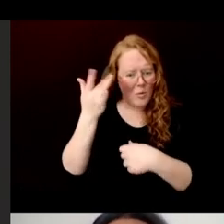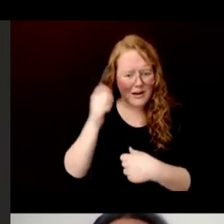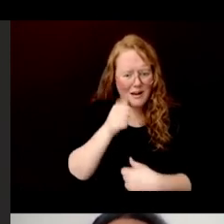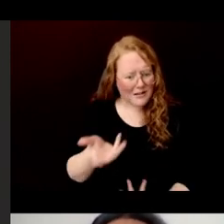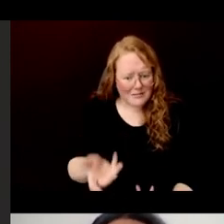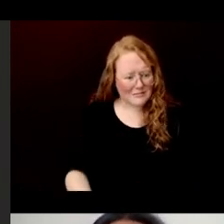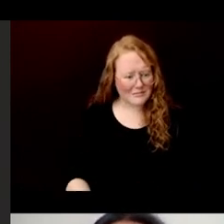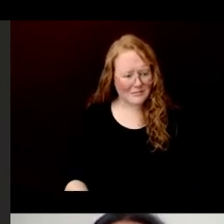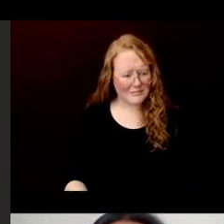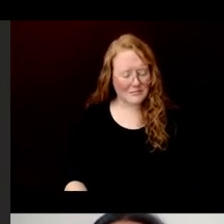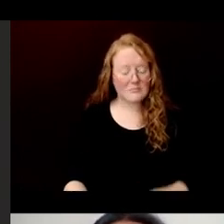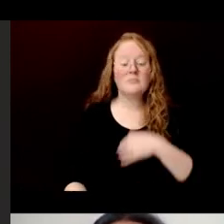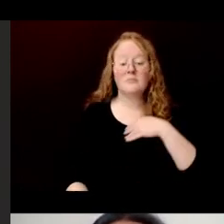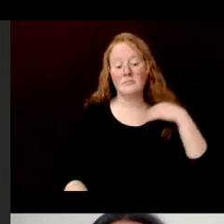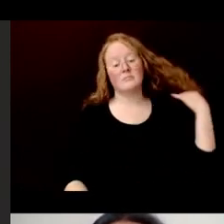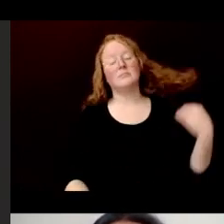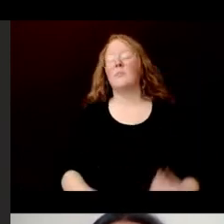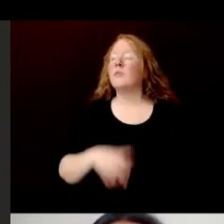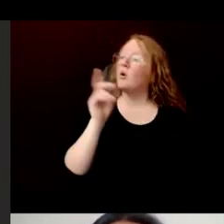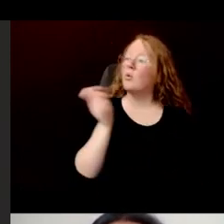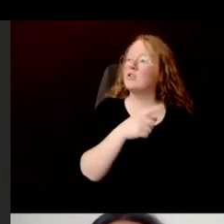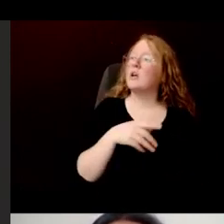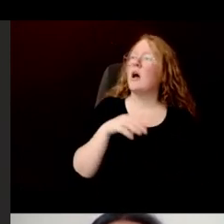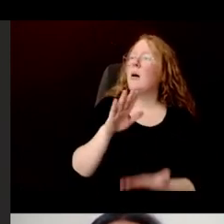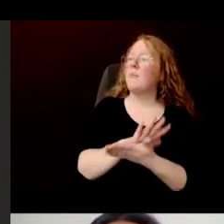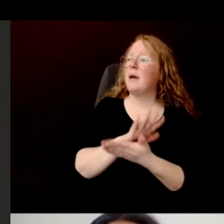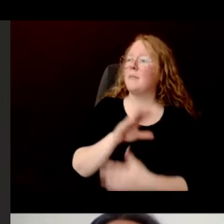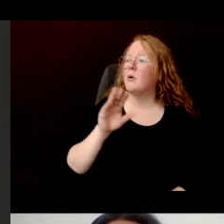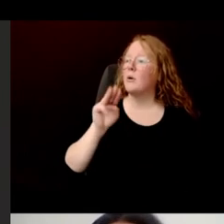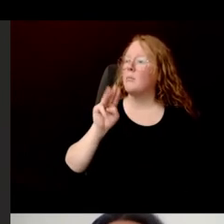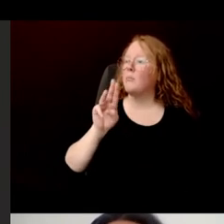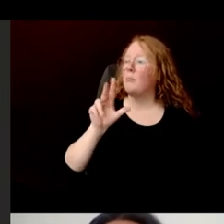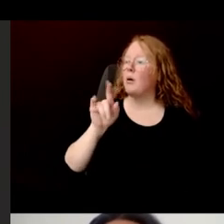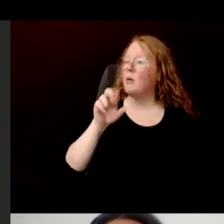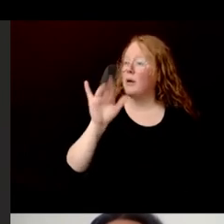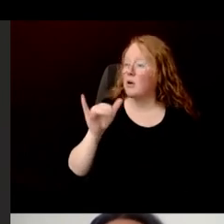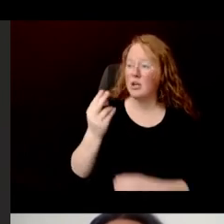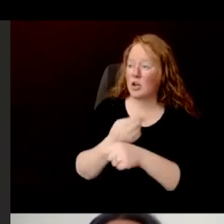Another question. "Is paper mulberry used in north Vietnam?" Yes, it is.